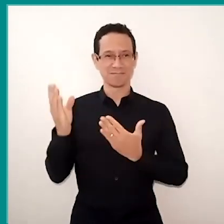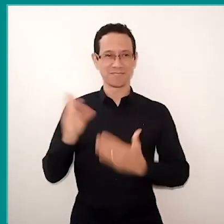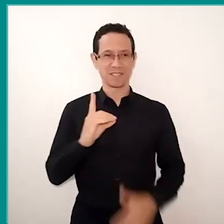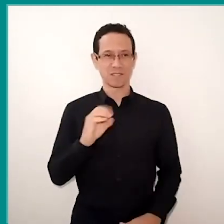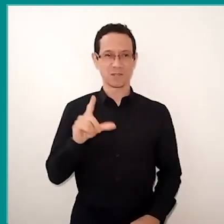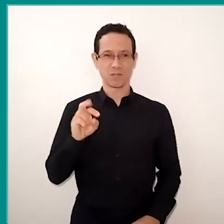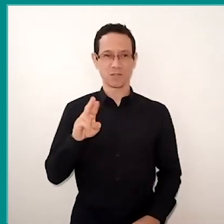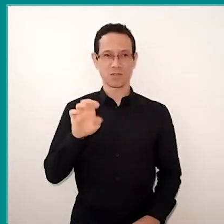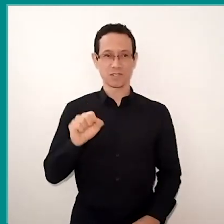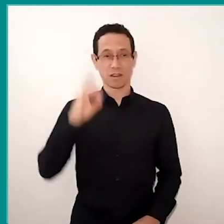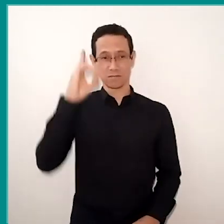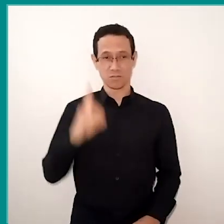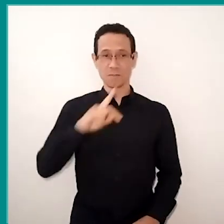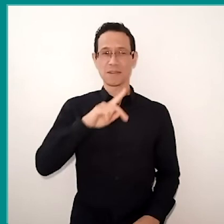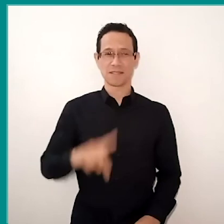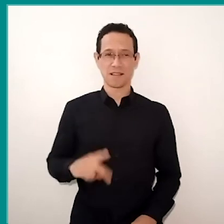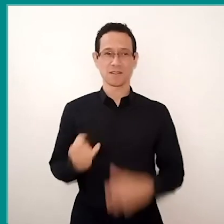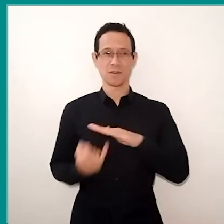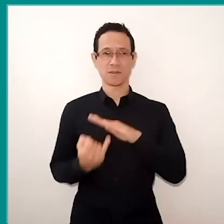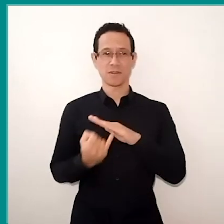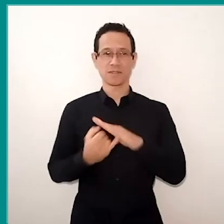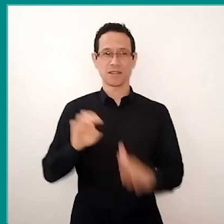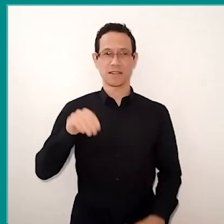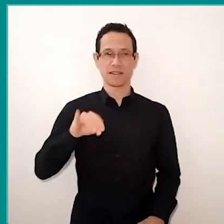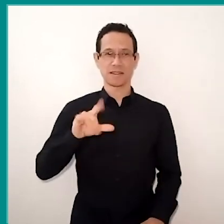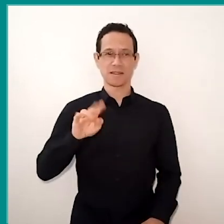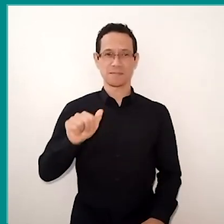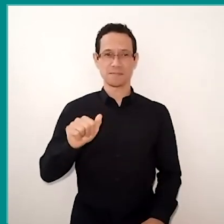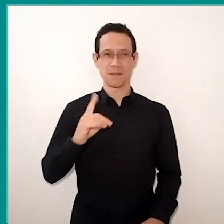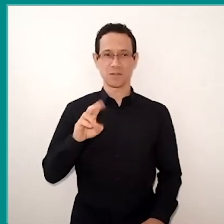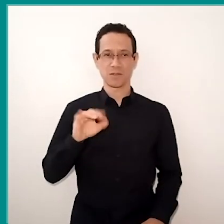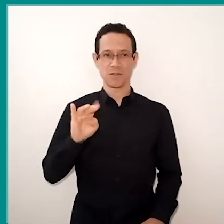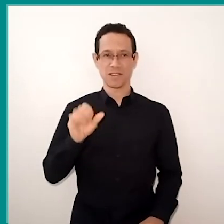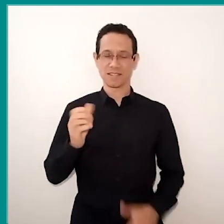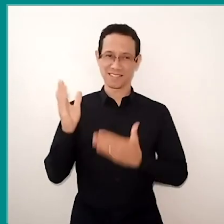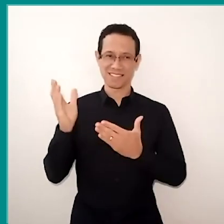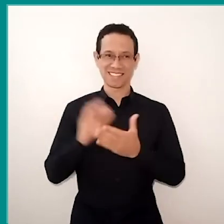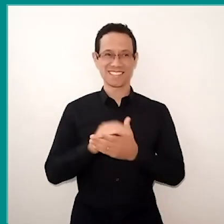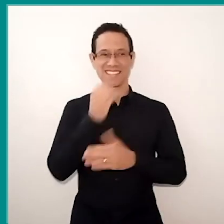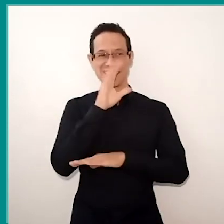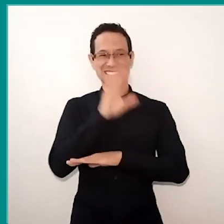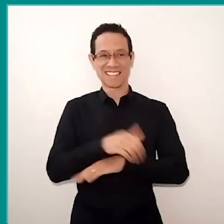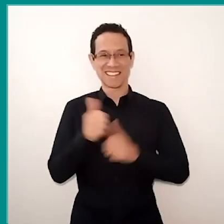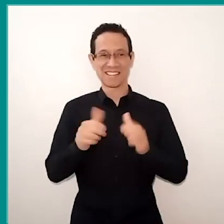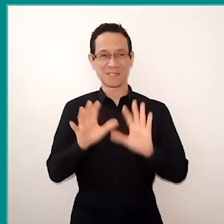President of the Institute Emília. Dolores, you can go. Good afternoon everyone. Well, I'm Dolores.